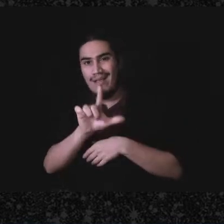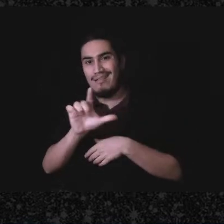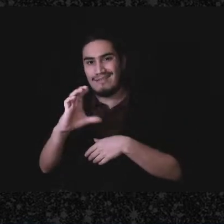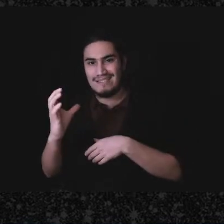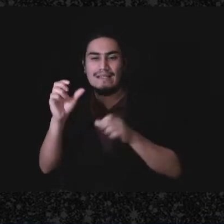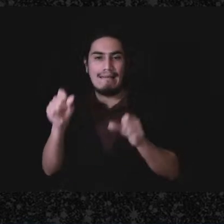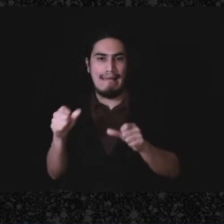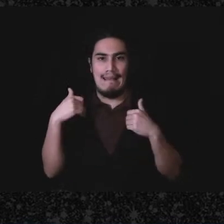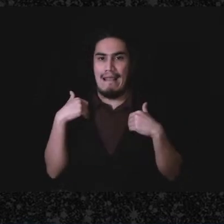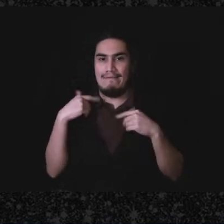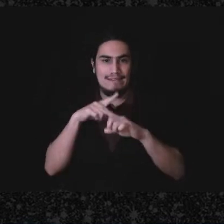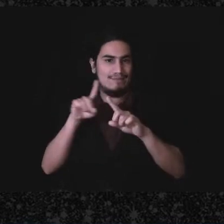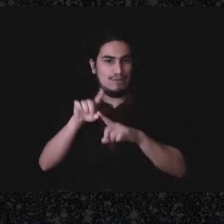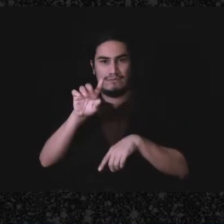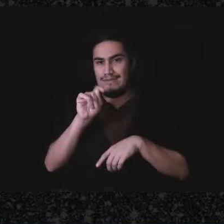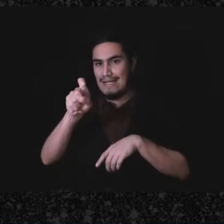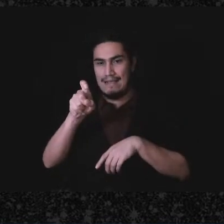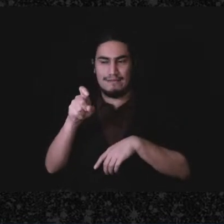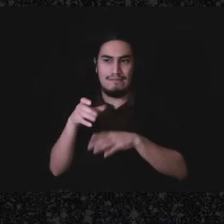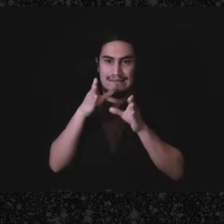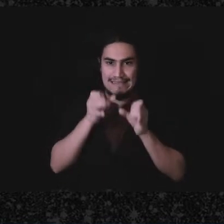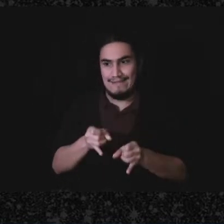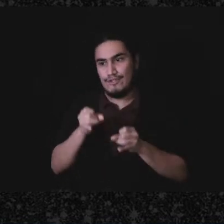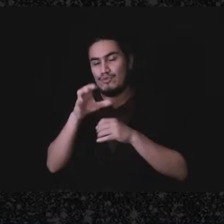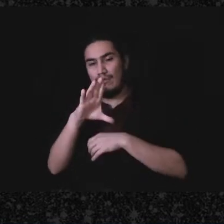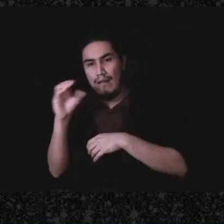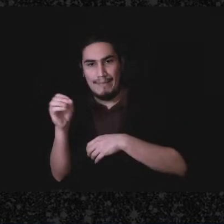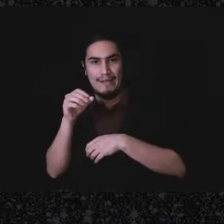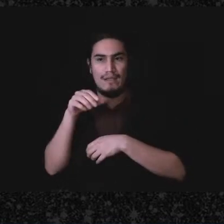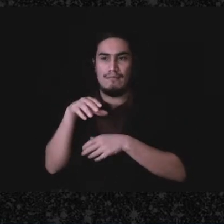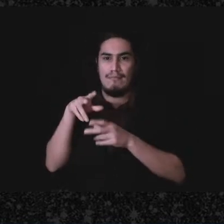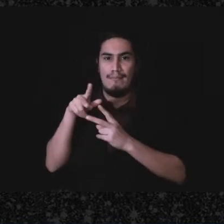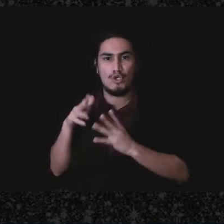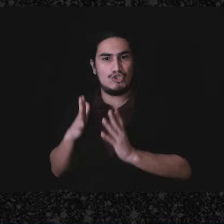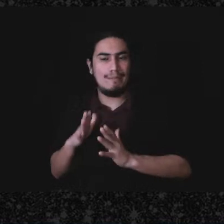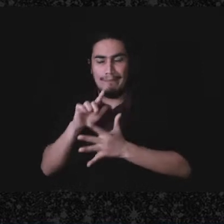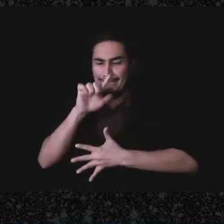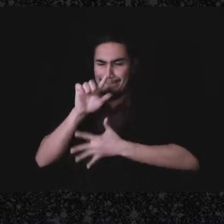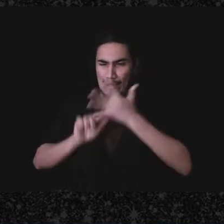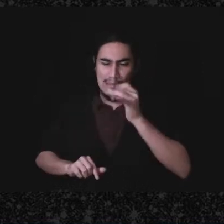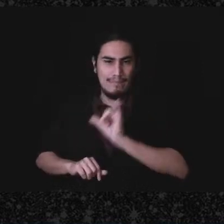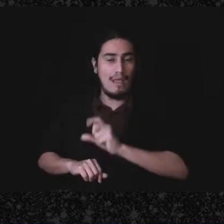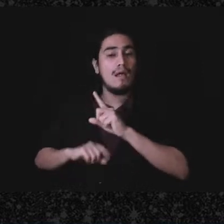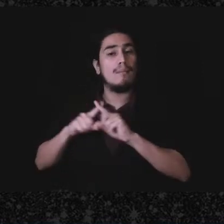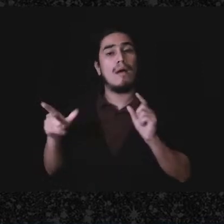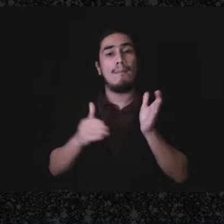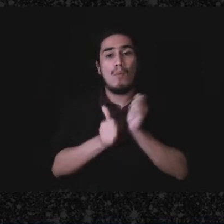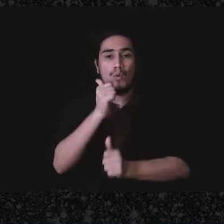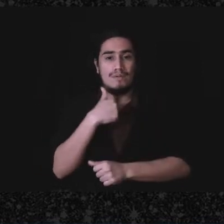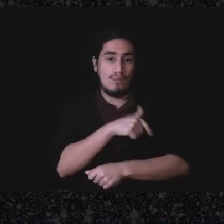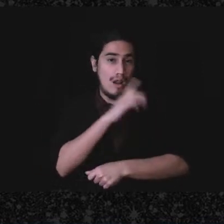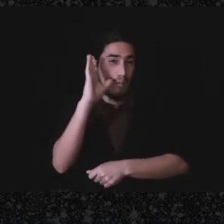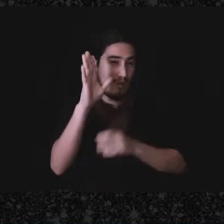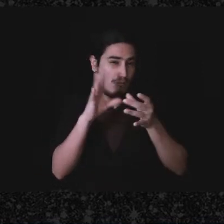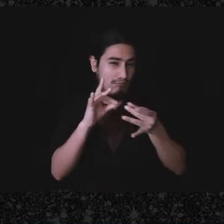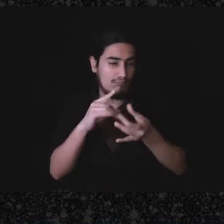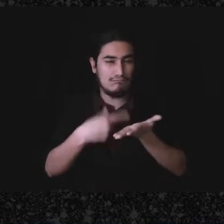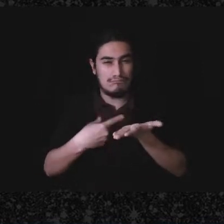of different ways, it can be taxed as an individual, it can be taxed as a corporation, or as a partnership. So most of the what I'm going to speak about if there's anything specific to the